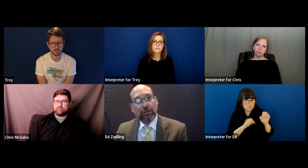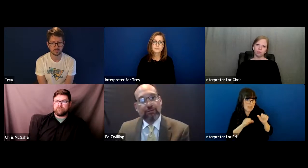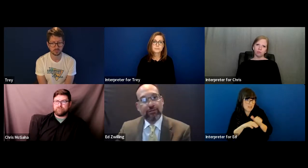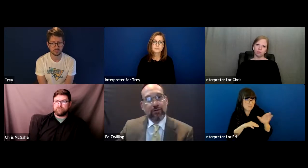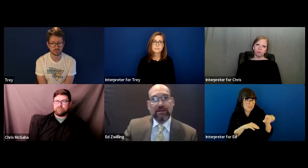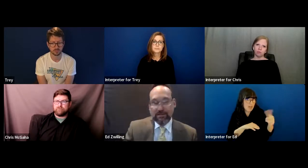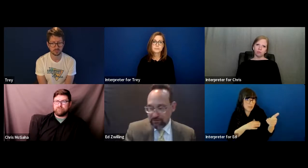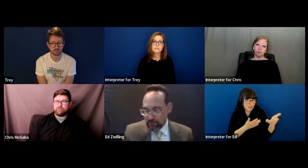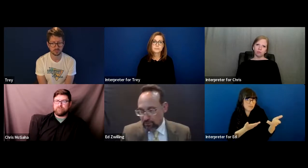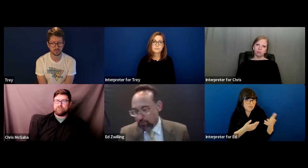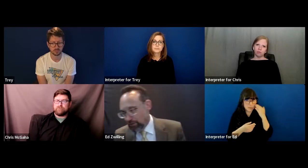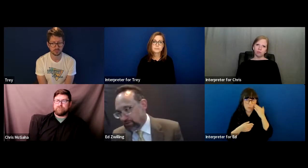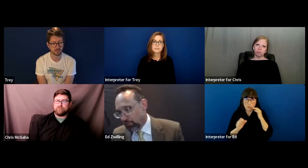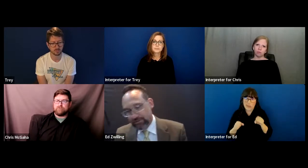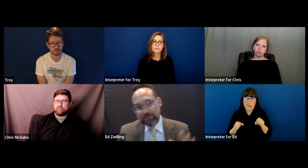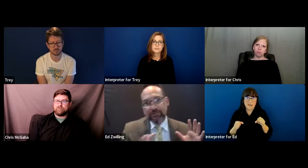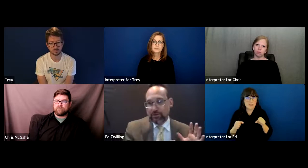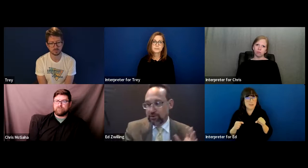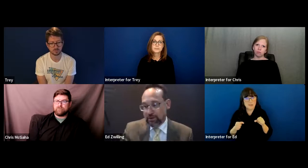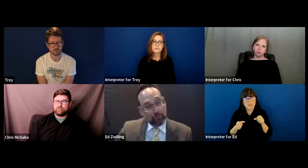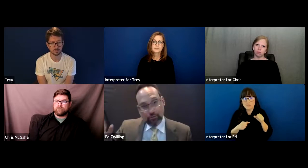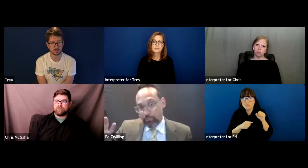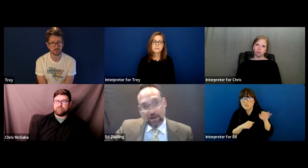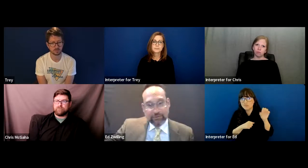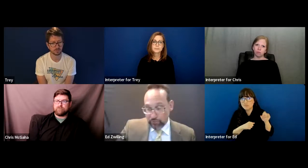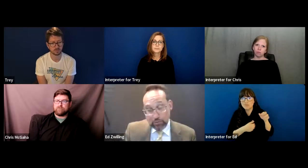else. They can give you resources so that you could go to a private school.